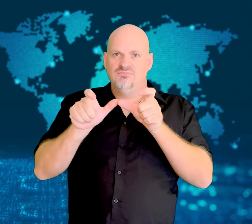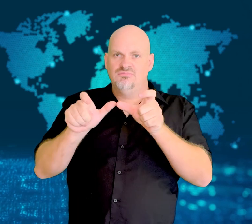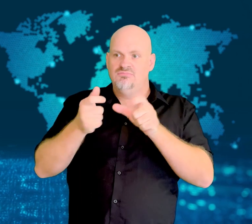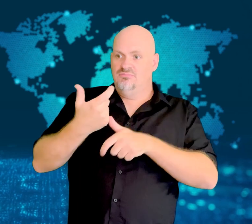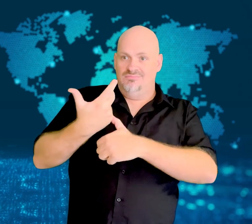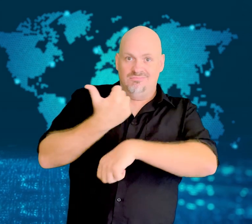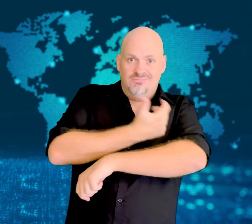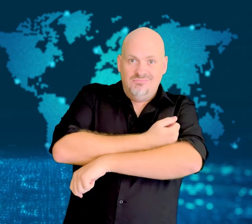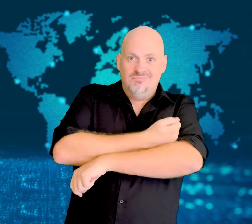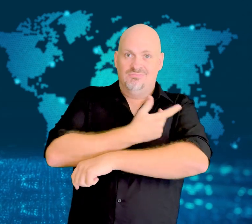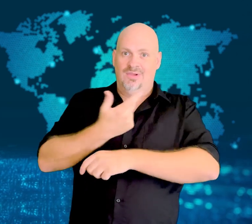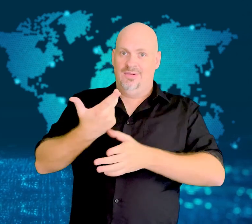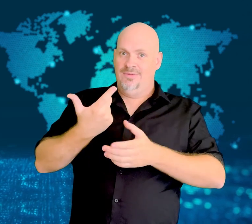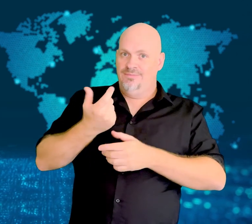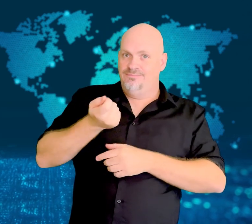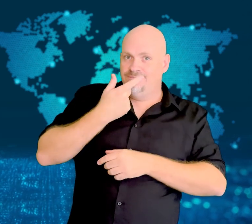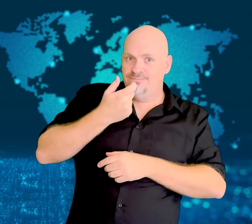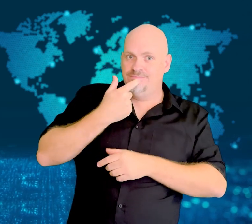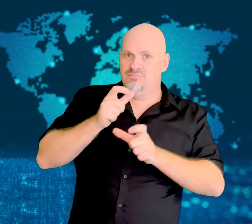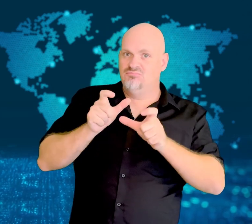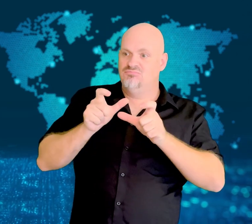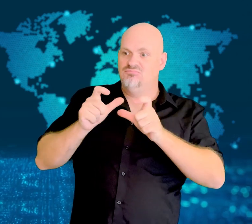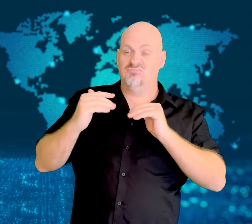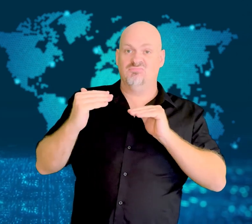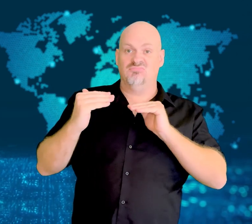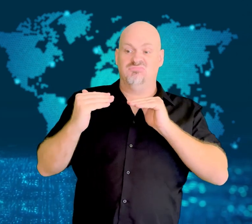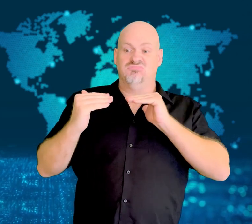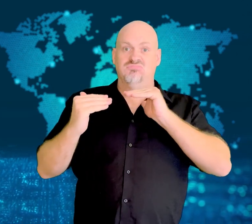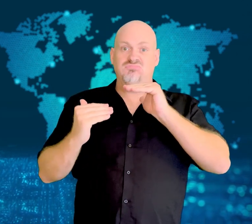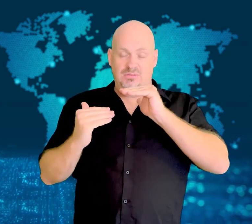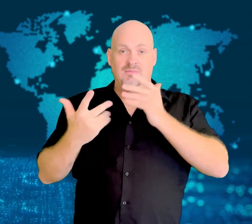no effect on the infection it causes.